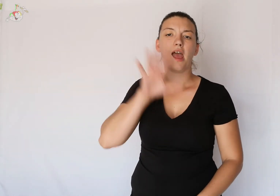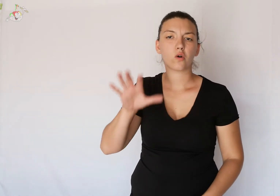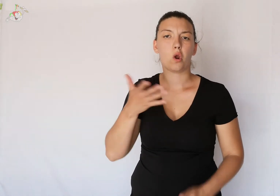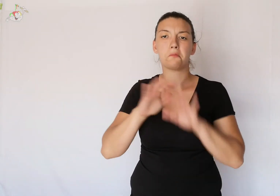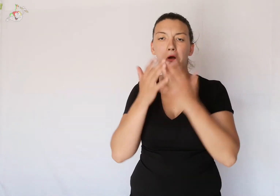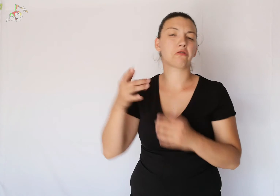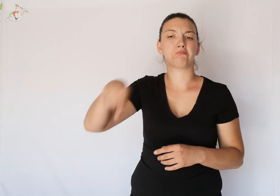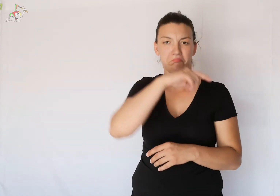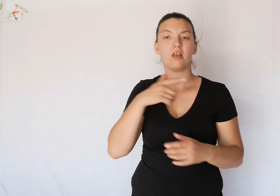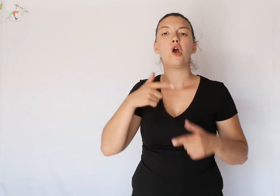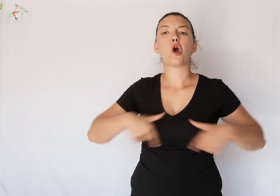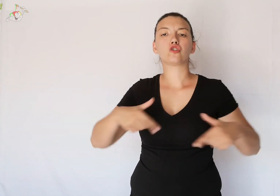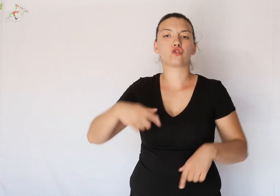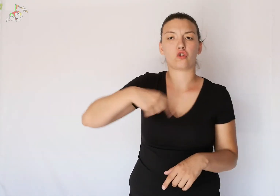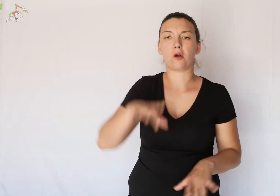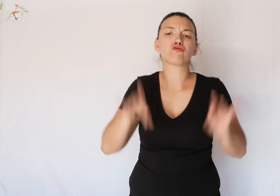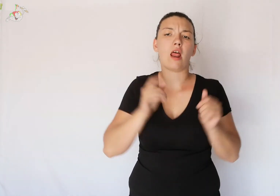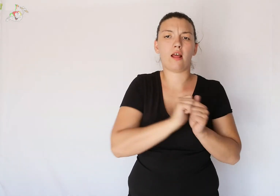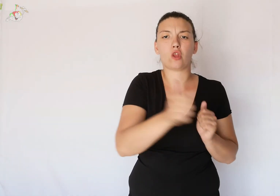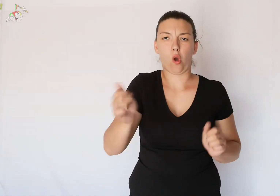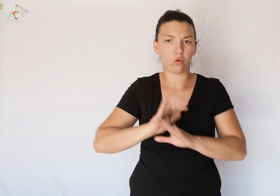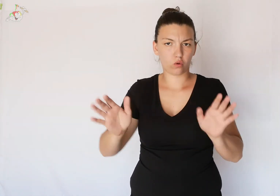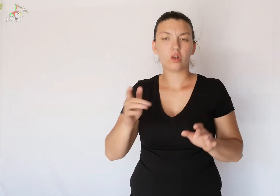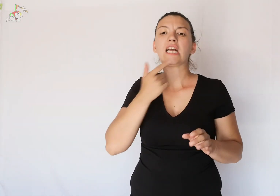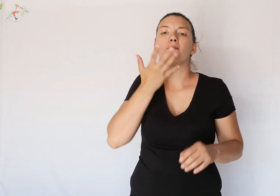In Europe and in some parts of the world everyone can choose what to wear,